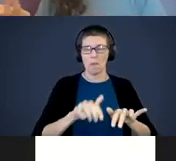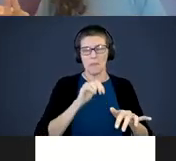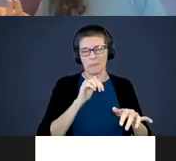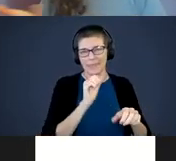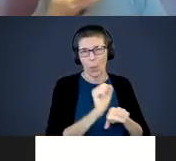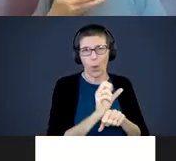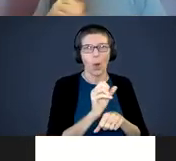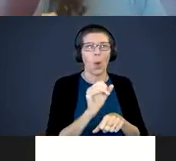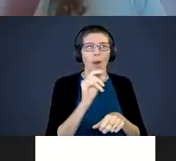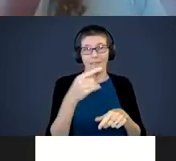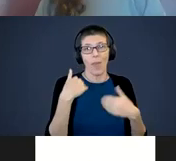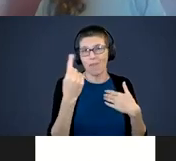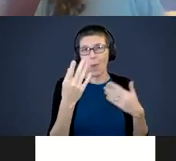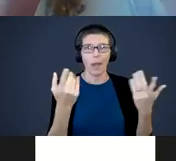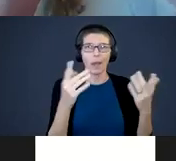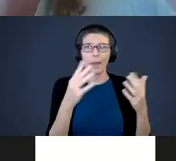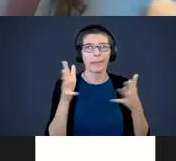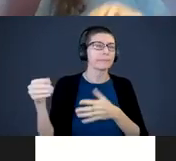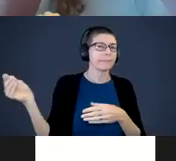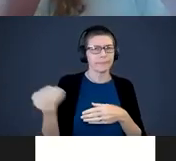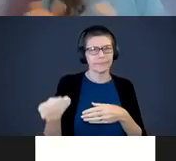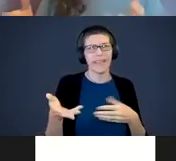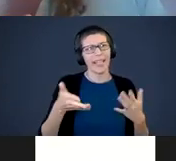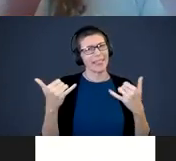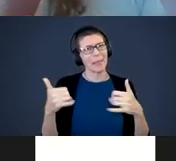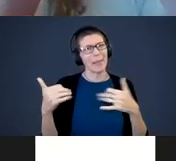have one stuck that doesn't work anymore, let that baby play with it while you are working on your